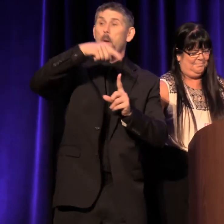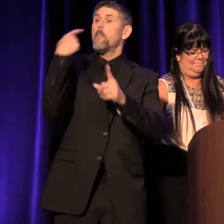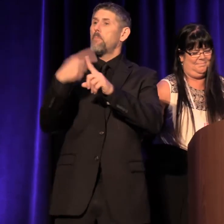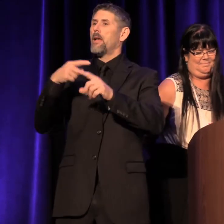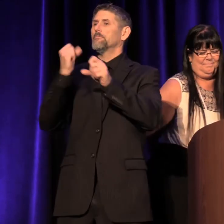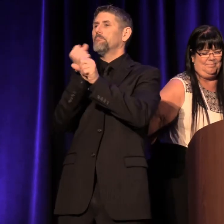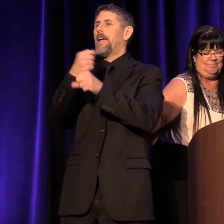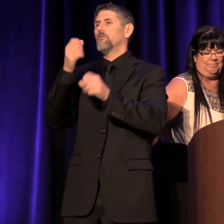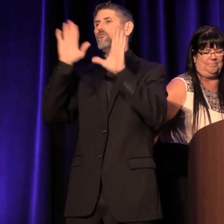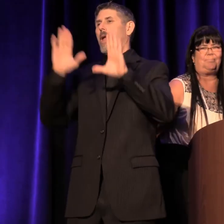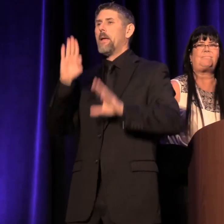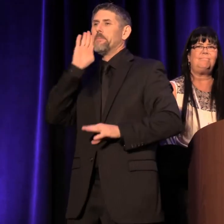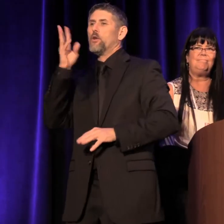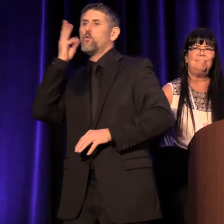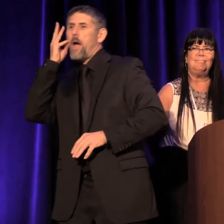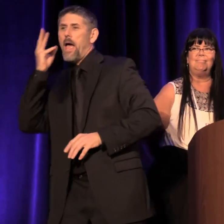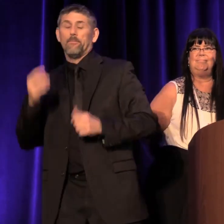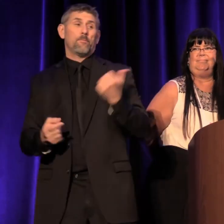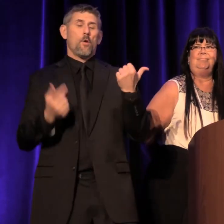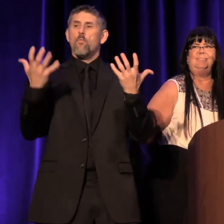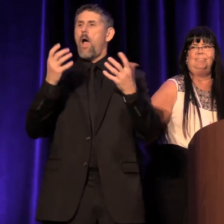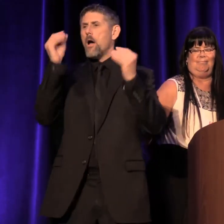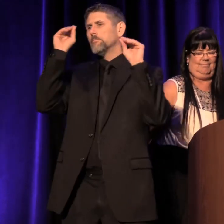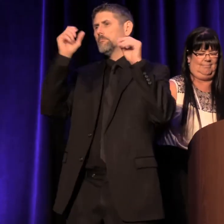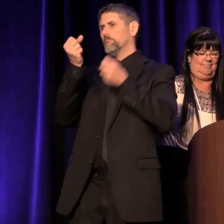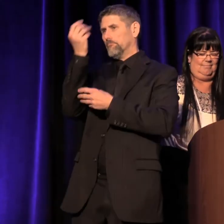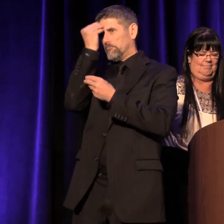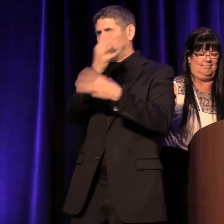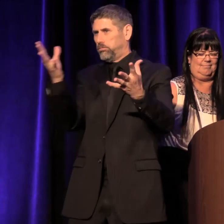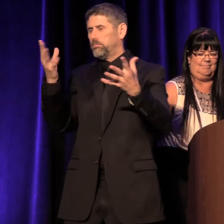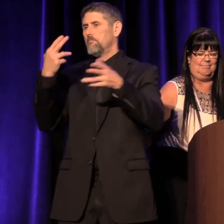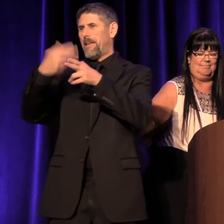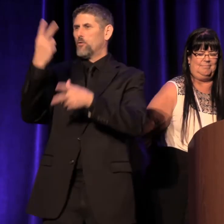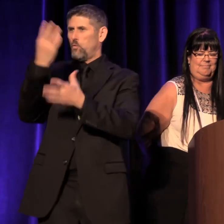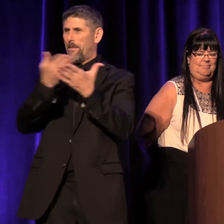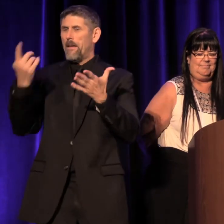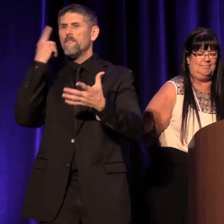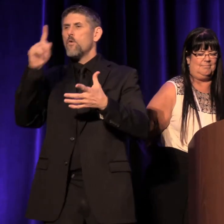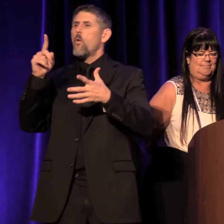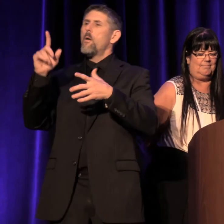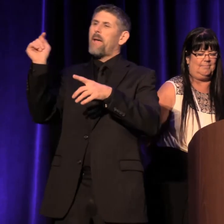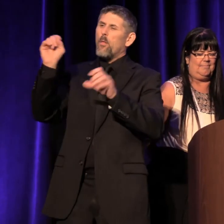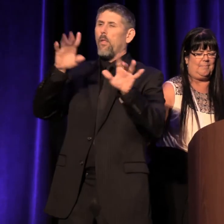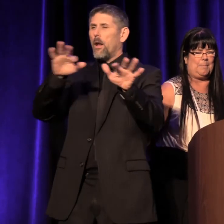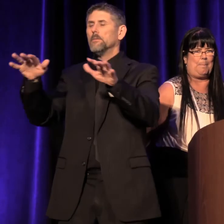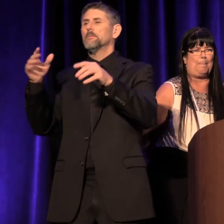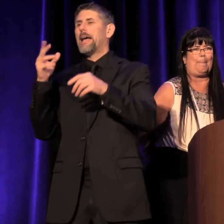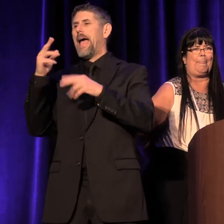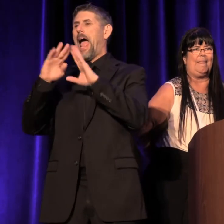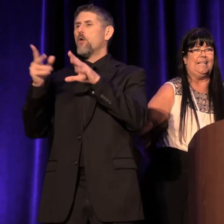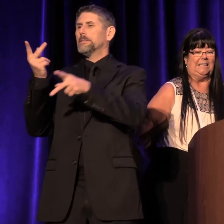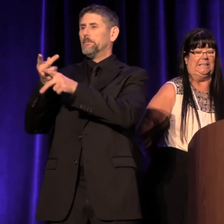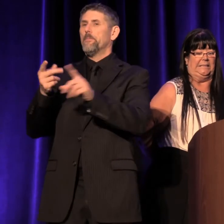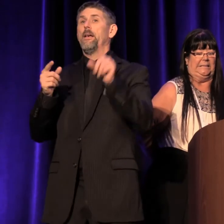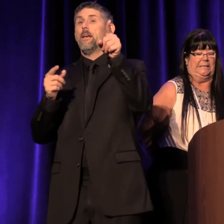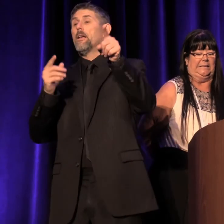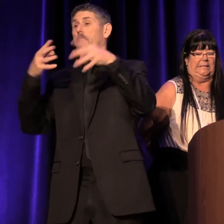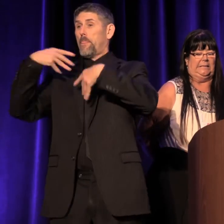So we have two housekeeping notes. As we mentioned, the Rose Festival Grand Floral Parade, and the biggest day of the Rose Festival is Saturday.